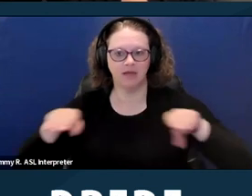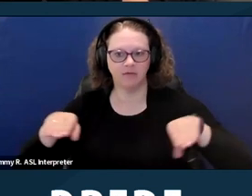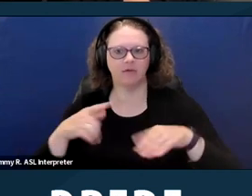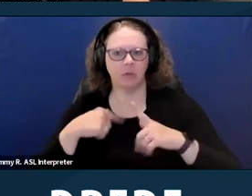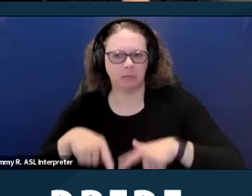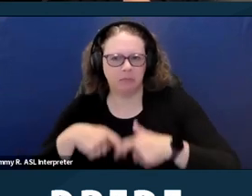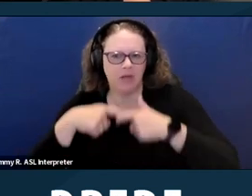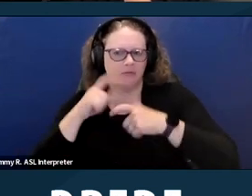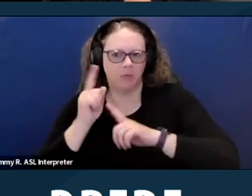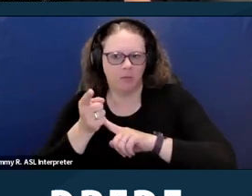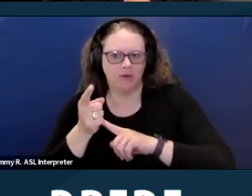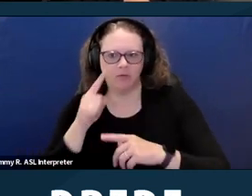to look at the slide before I move on.